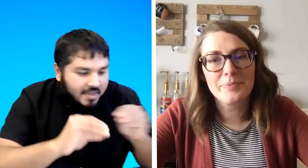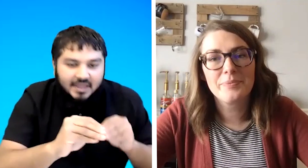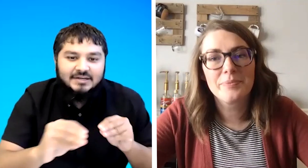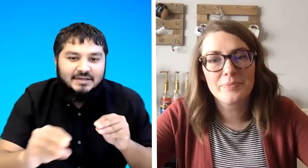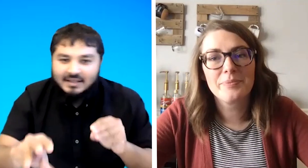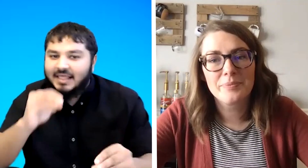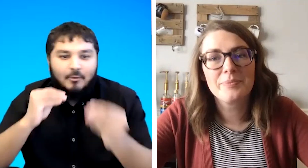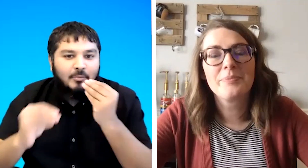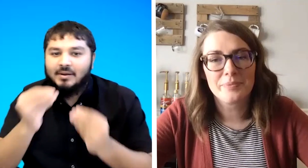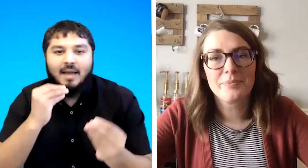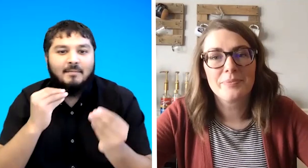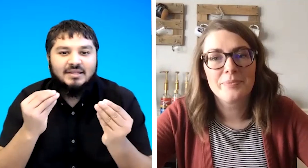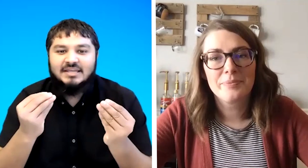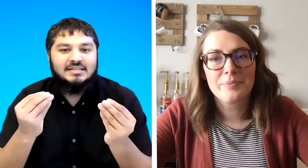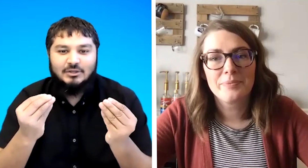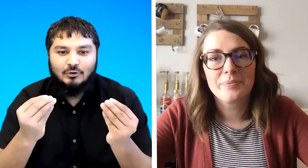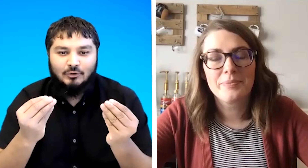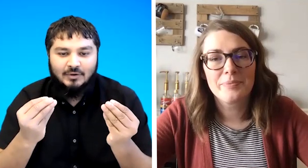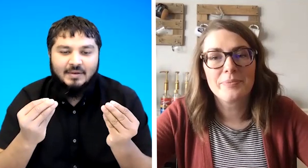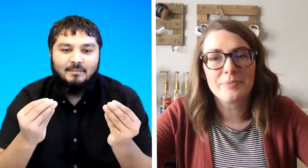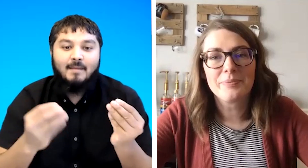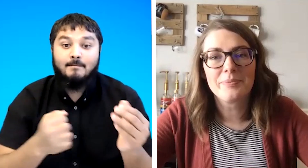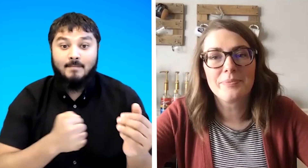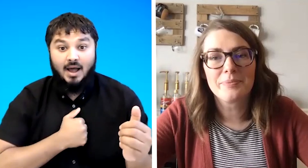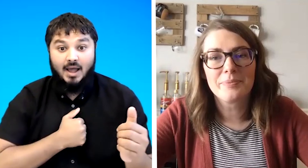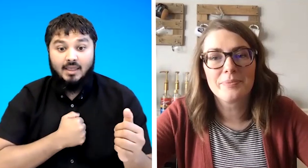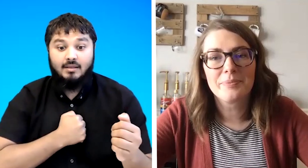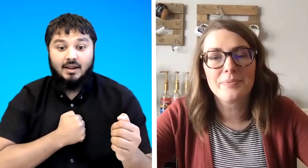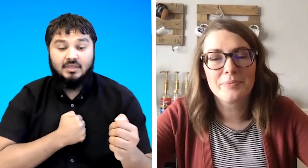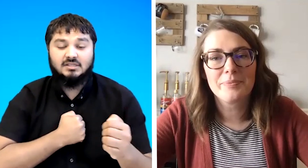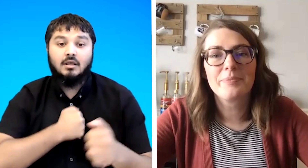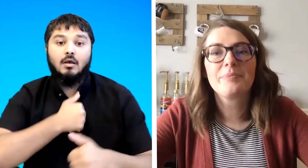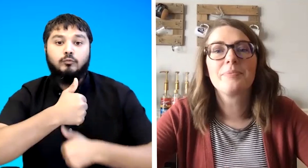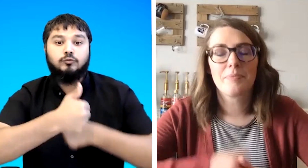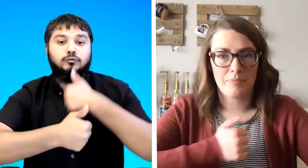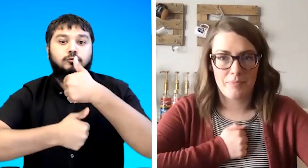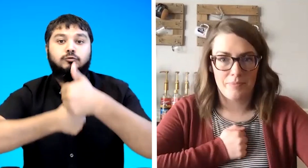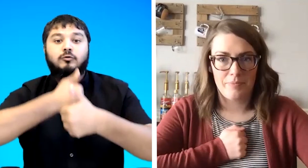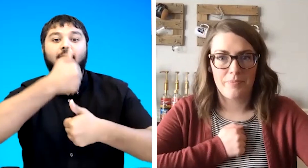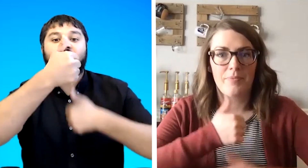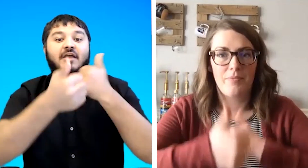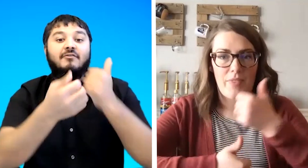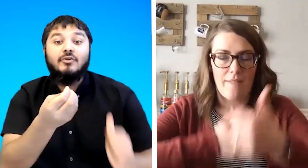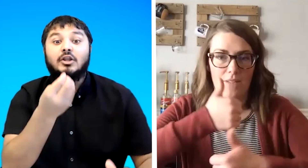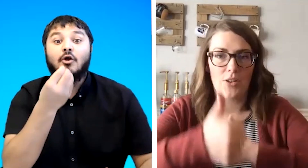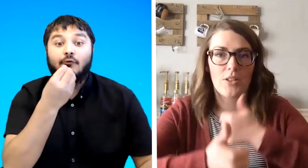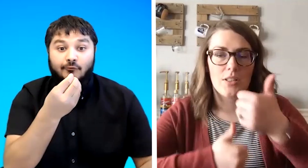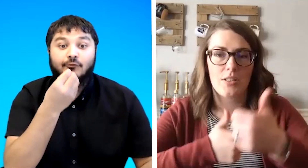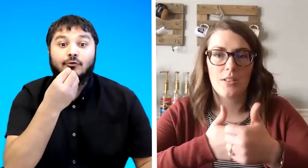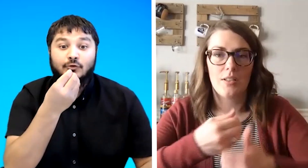then yeah that would be like me eating it all but my like this favorite food